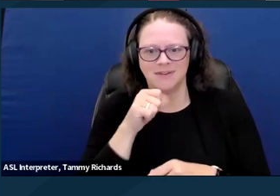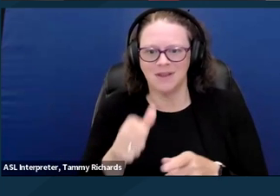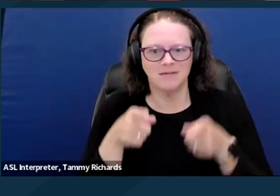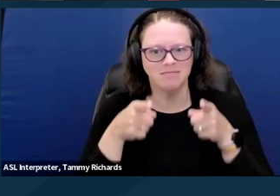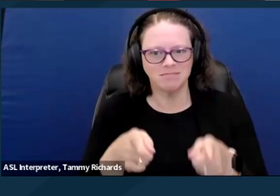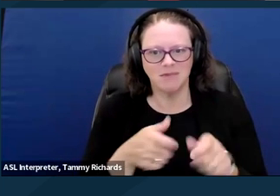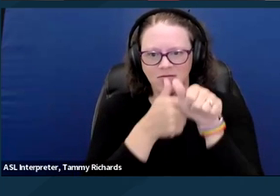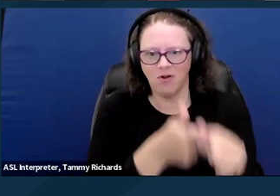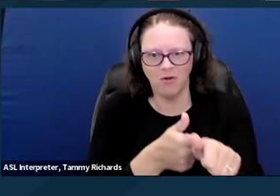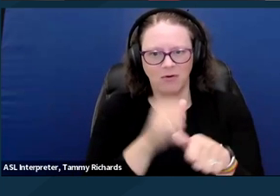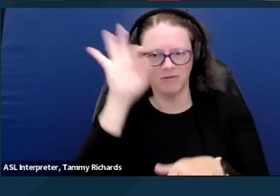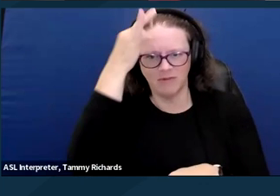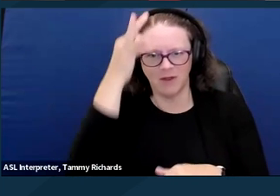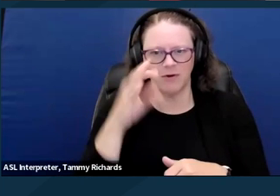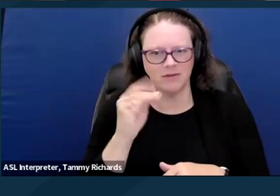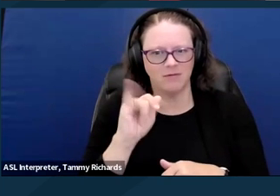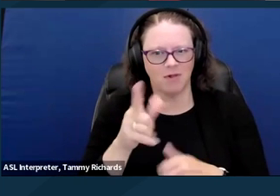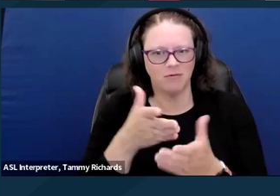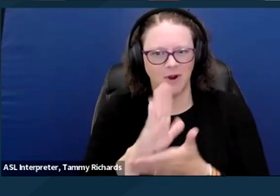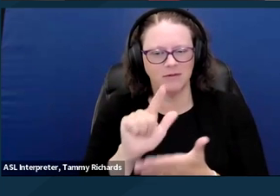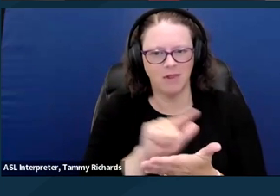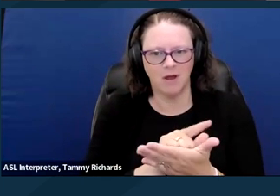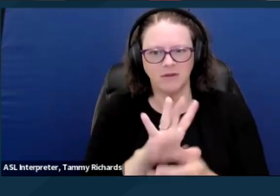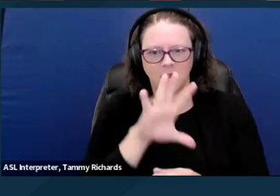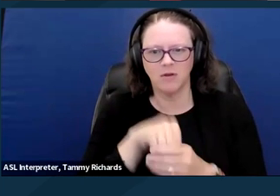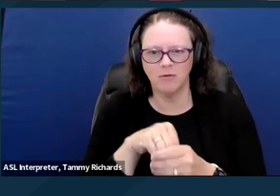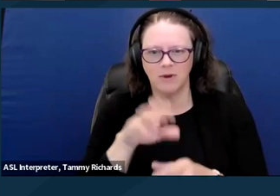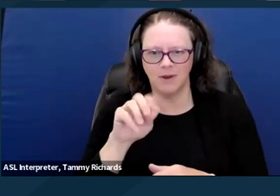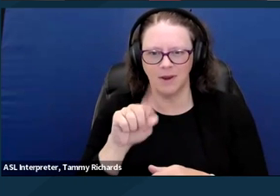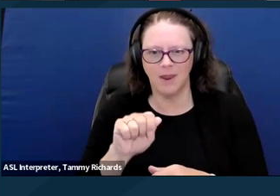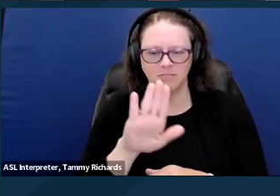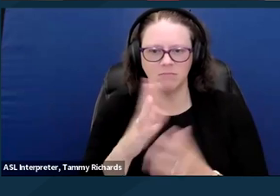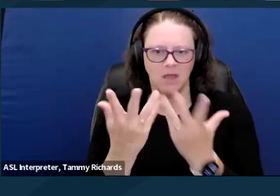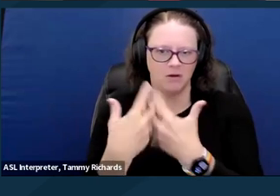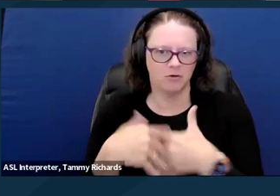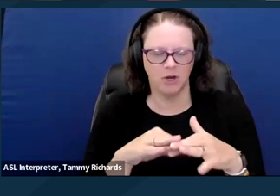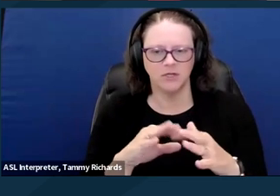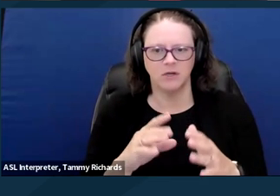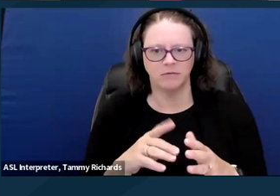including the ADA's Integration Mandate and the Supreme Court's holding